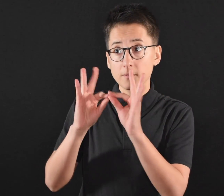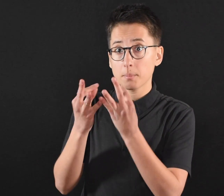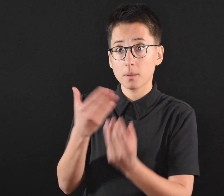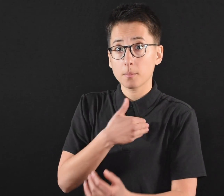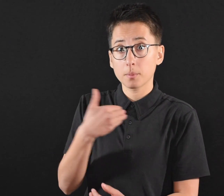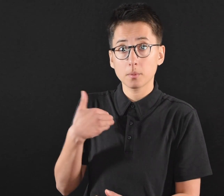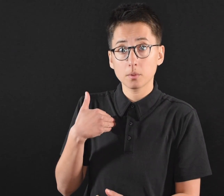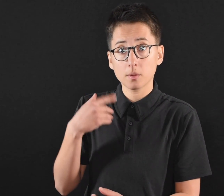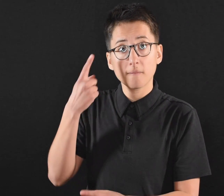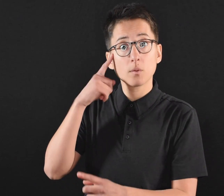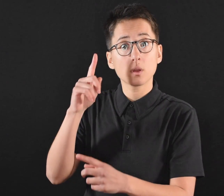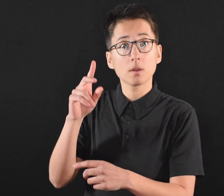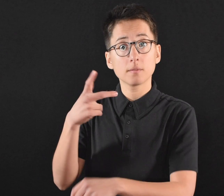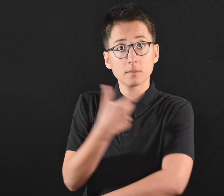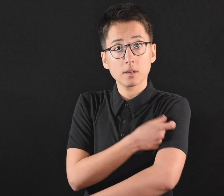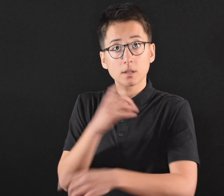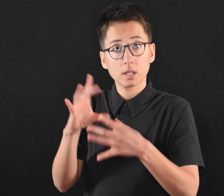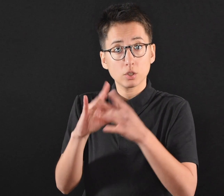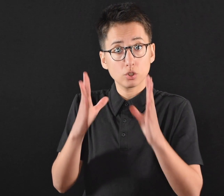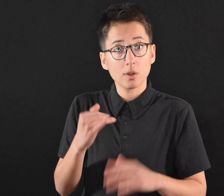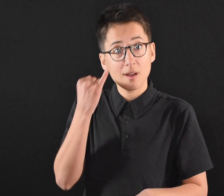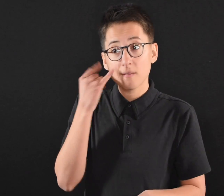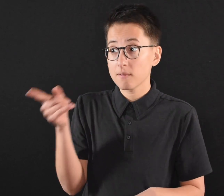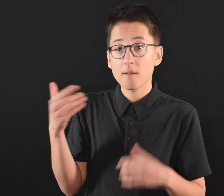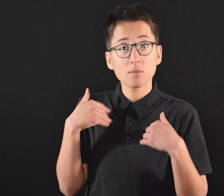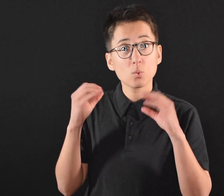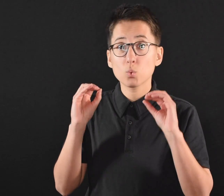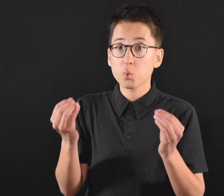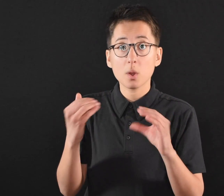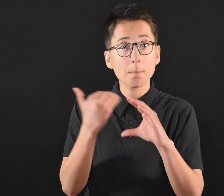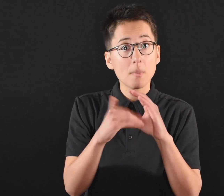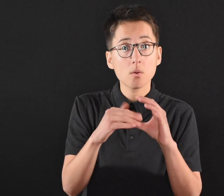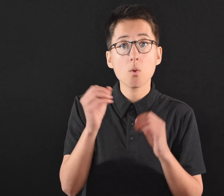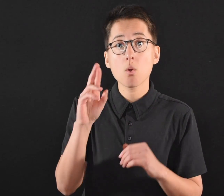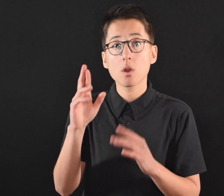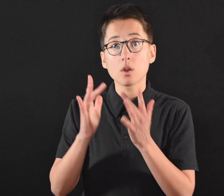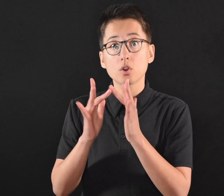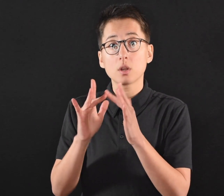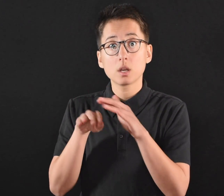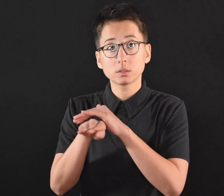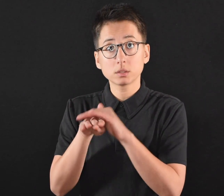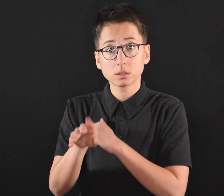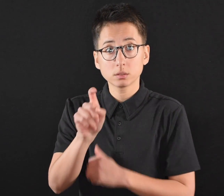directly through a registered vaccinator at this time.